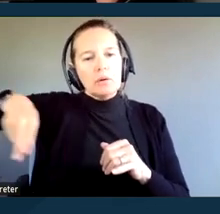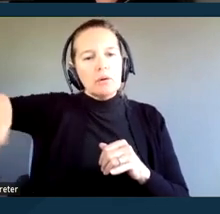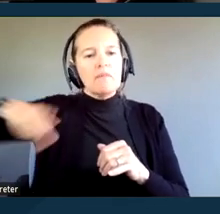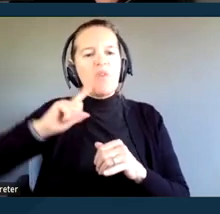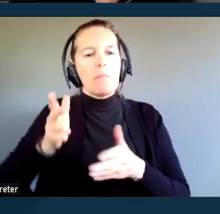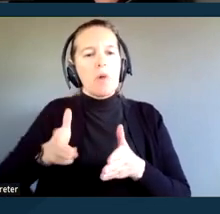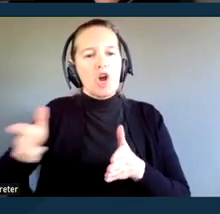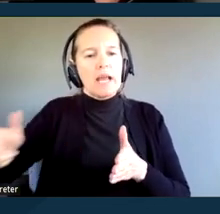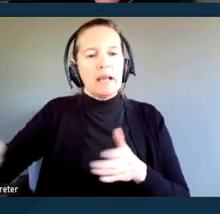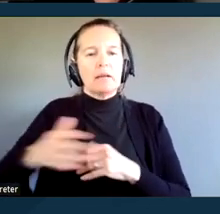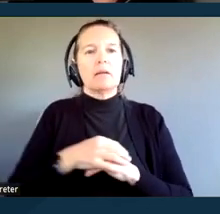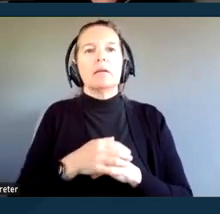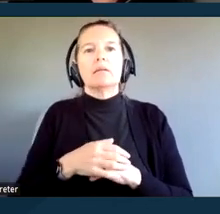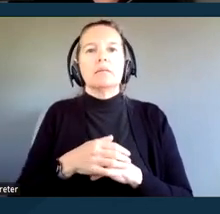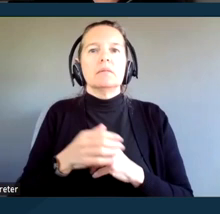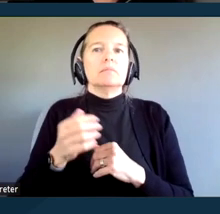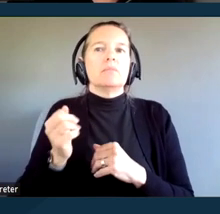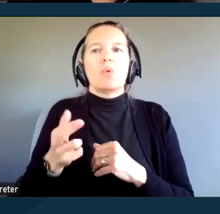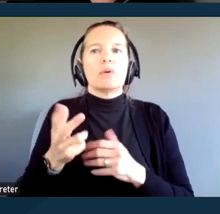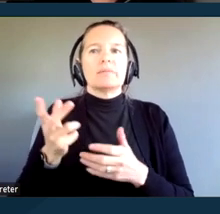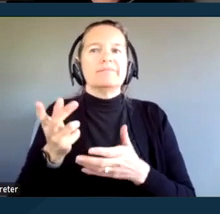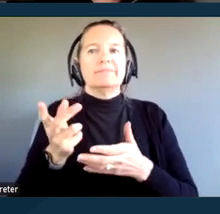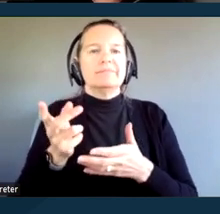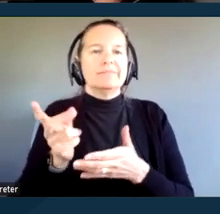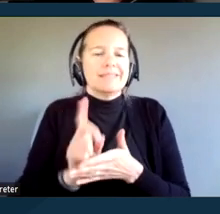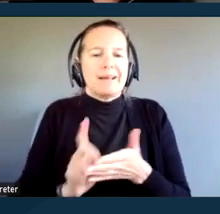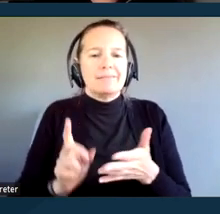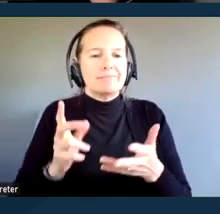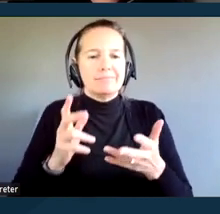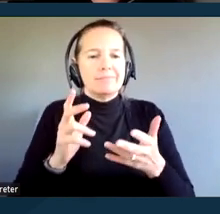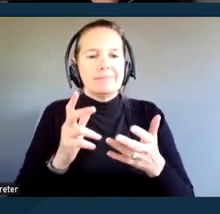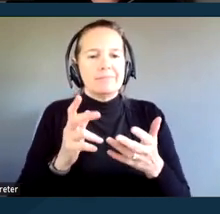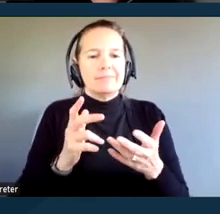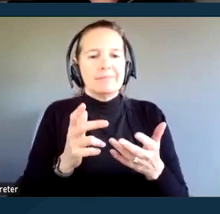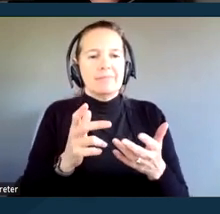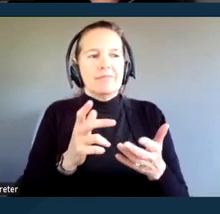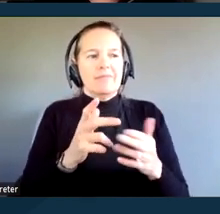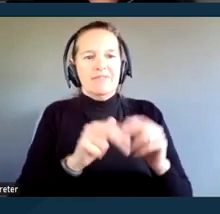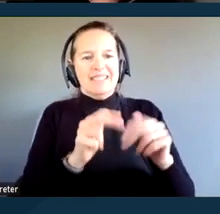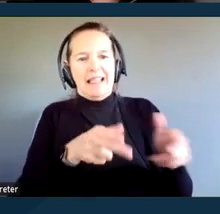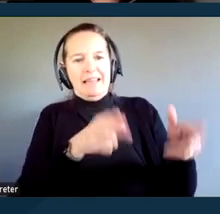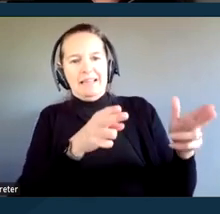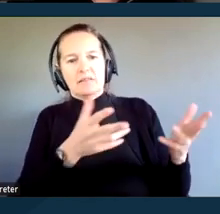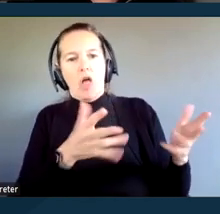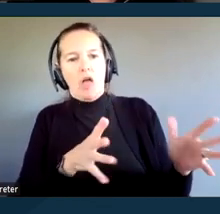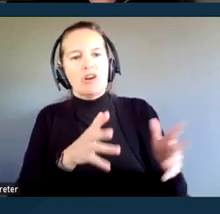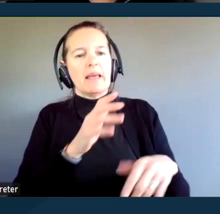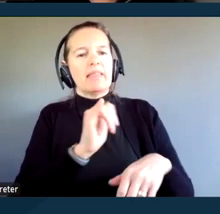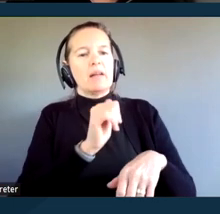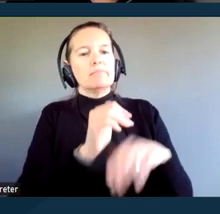And those things that I've just been talking about really apply to existing facilities, which means facilities that existed before 1992,